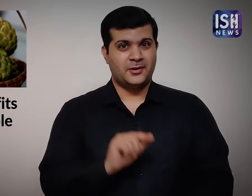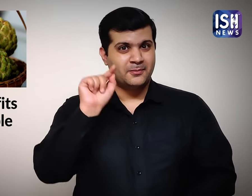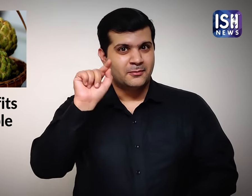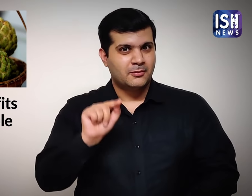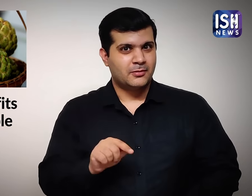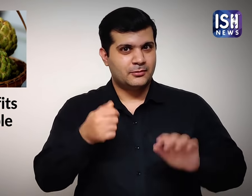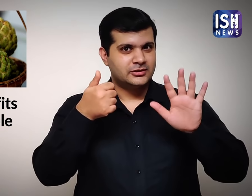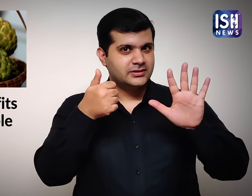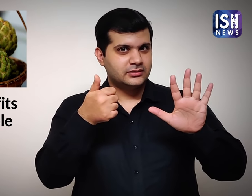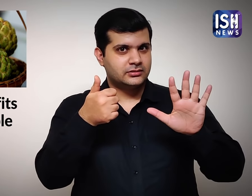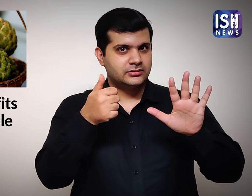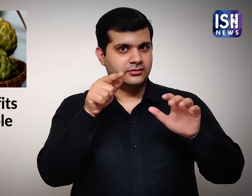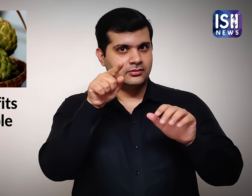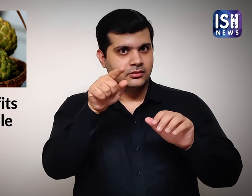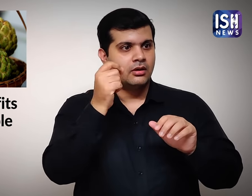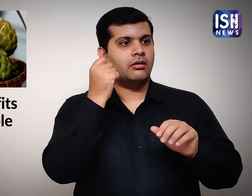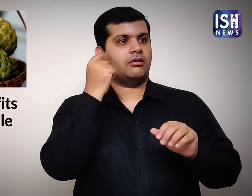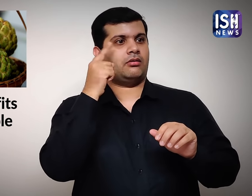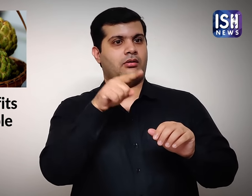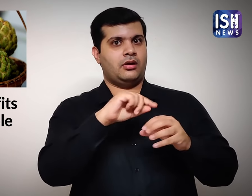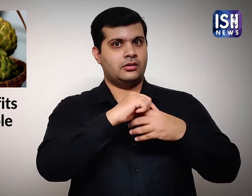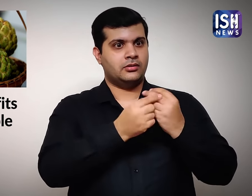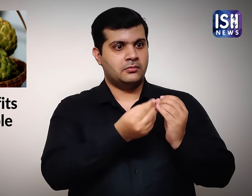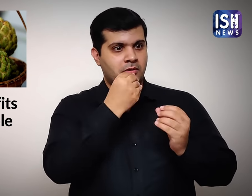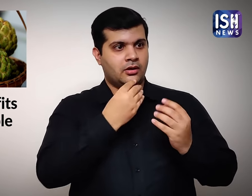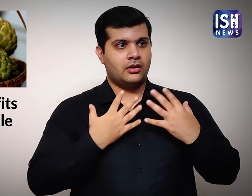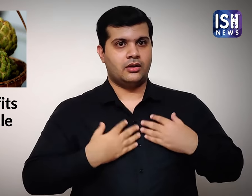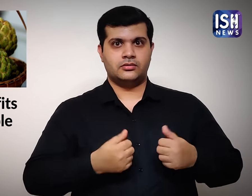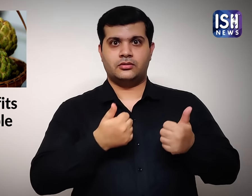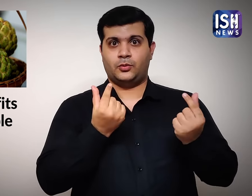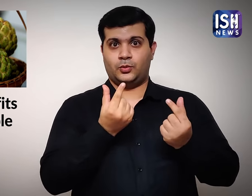Hope you have understood the uses of custard apple.